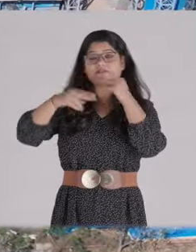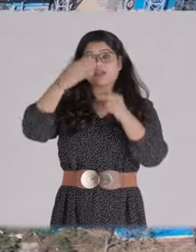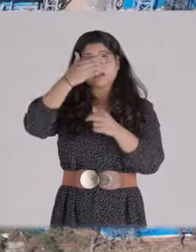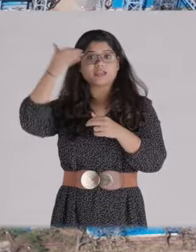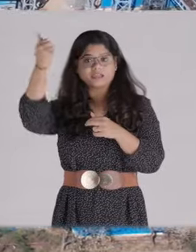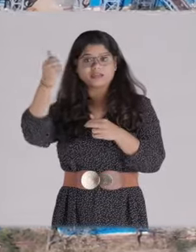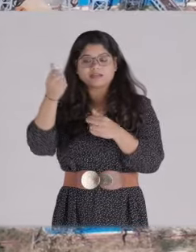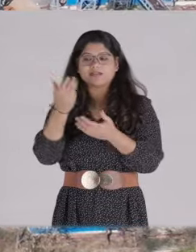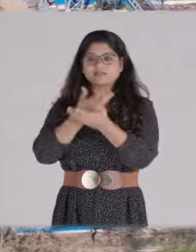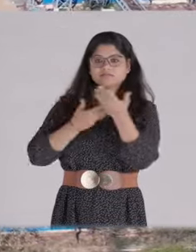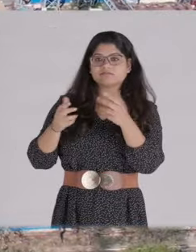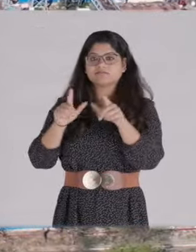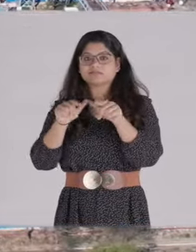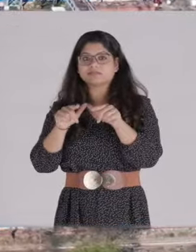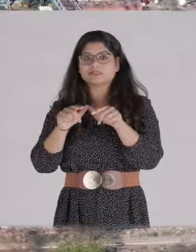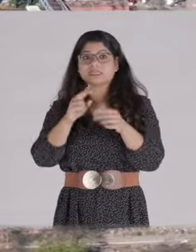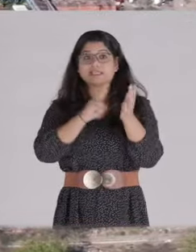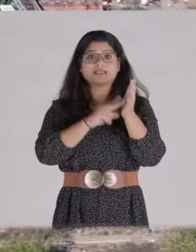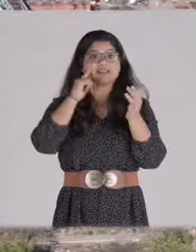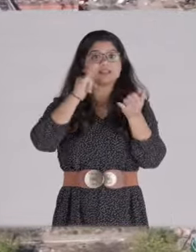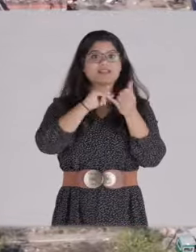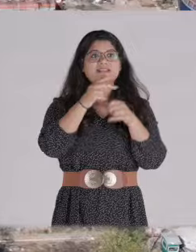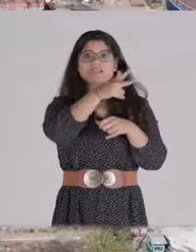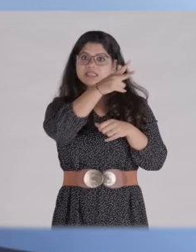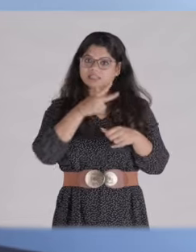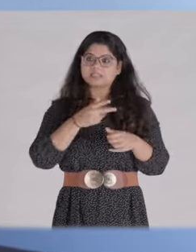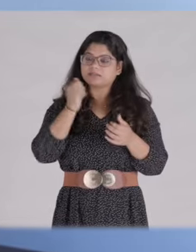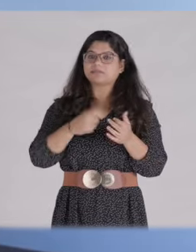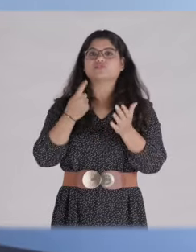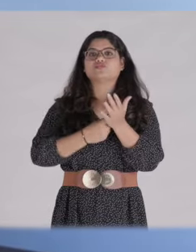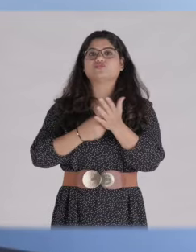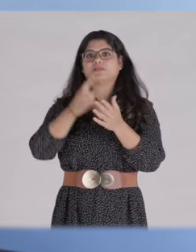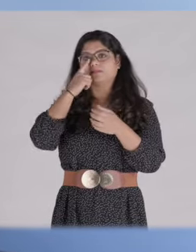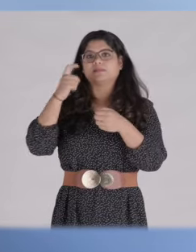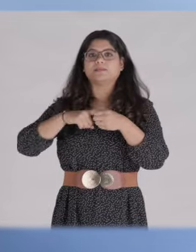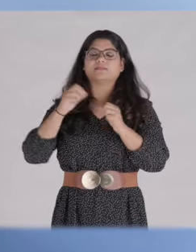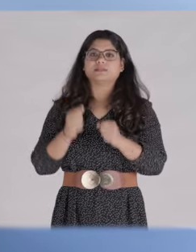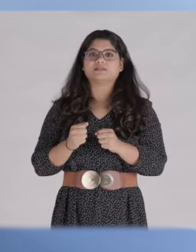[to say] this was the mandate Nisa had given at the time. The immediate reaction was that we should